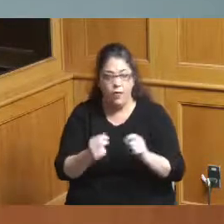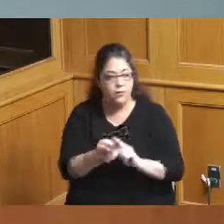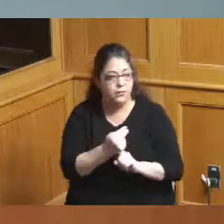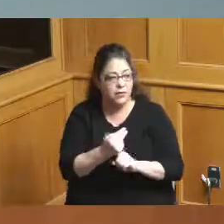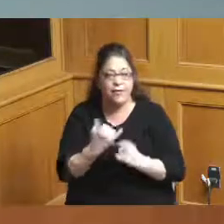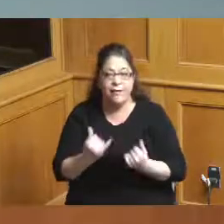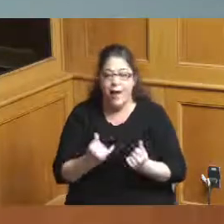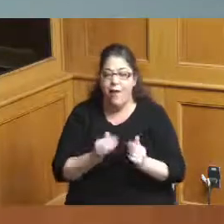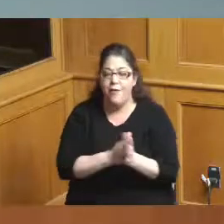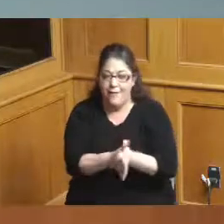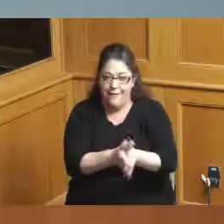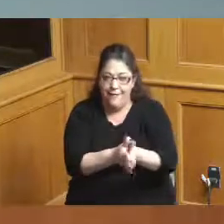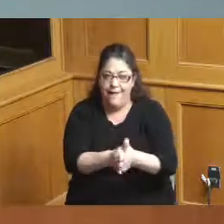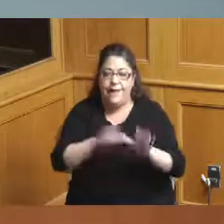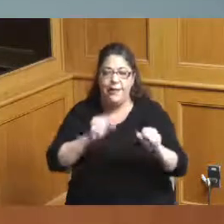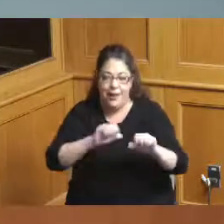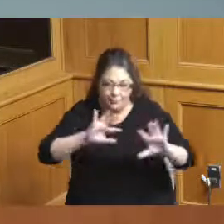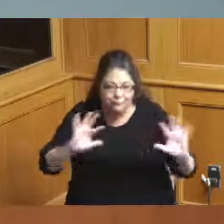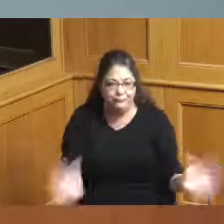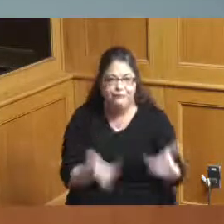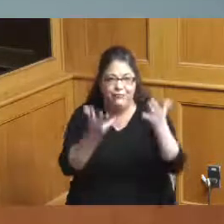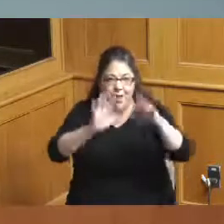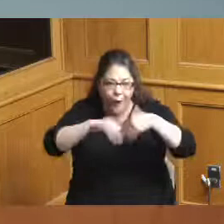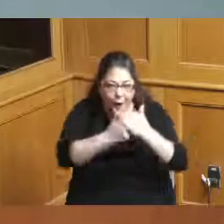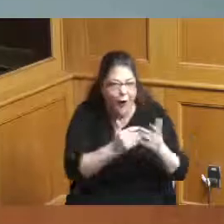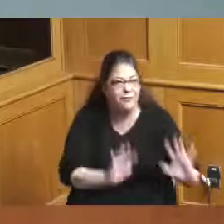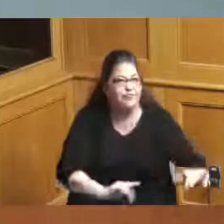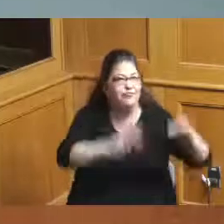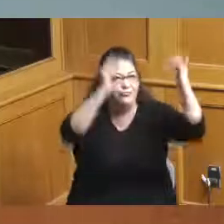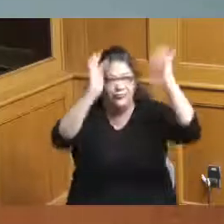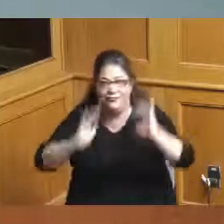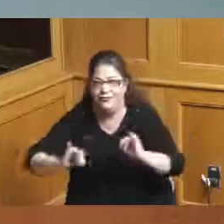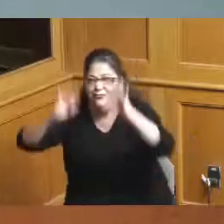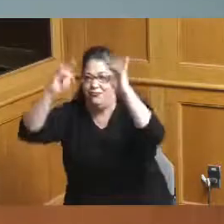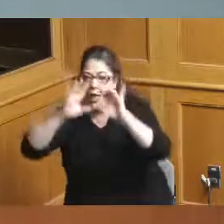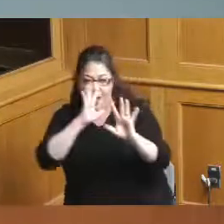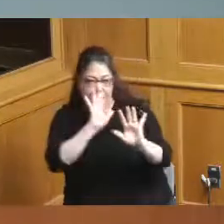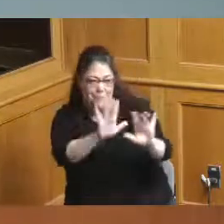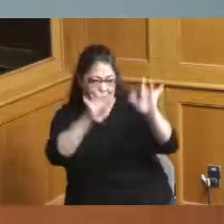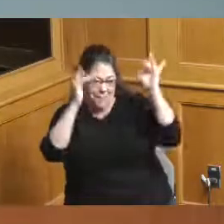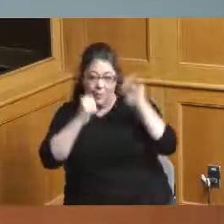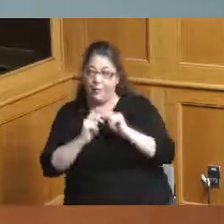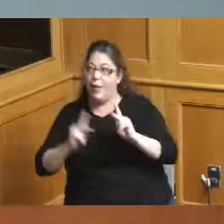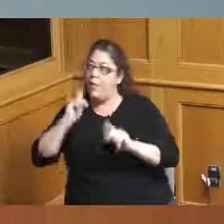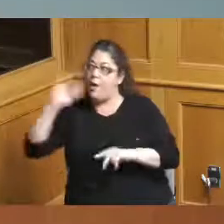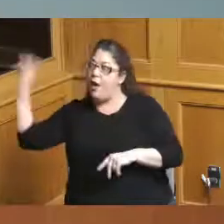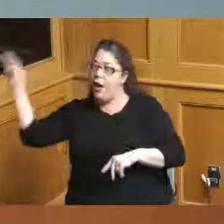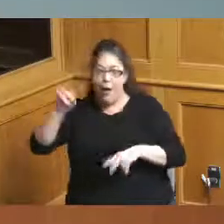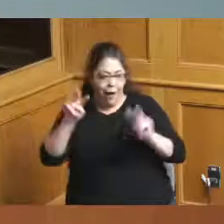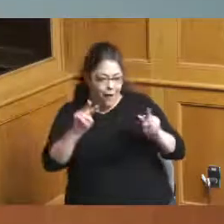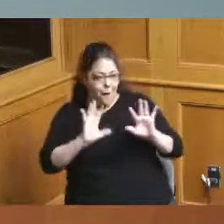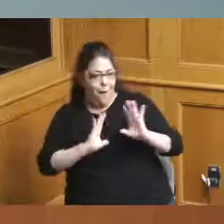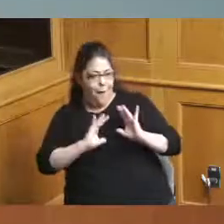so that we can have a headquarter hotel that will draw conventions to this area and hopefully create